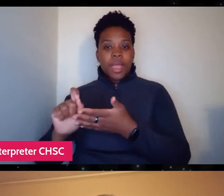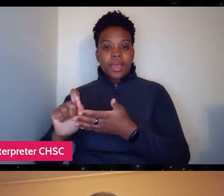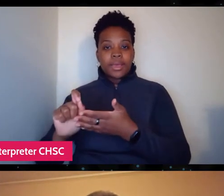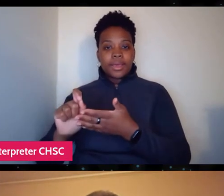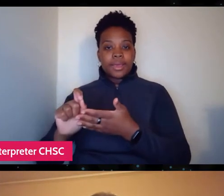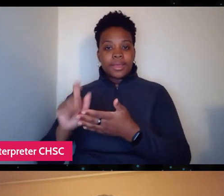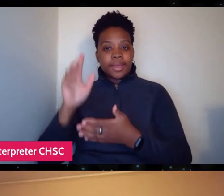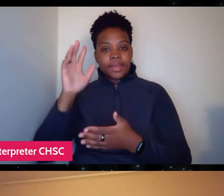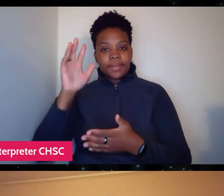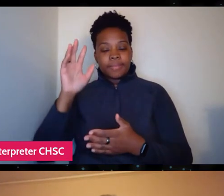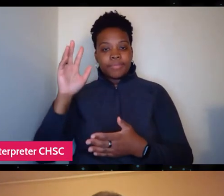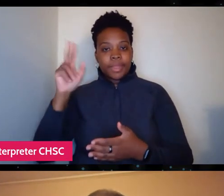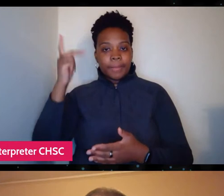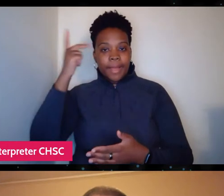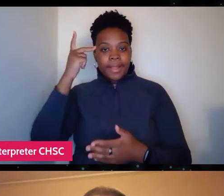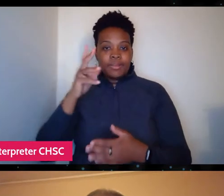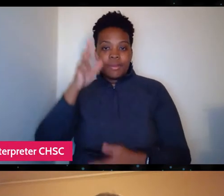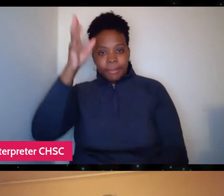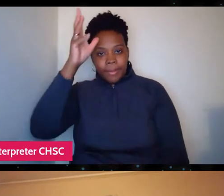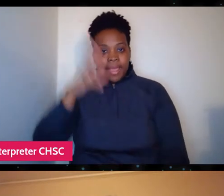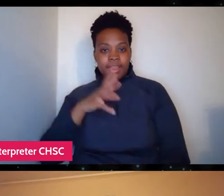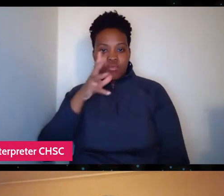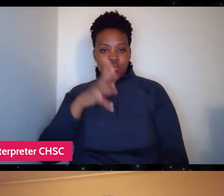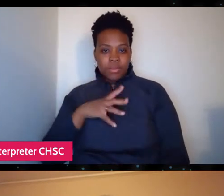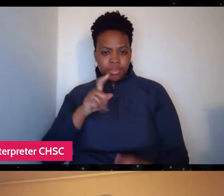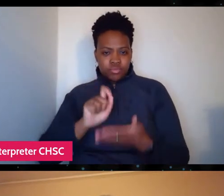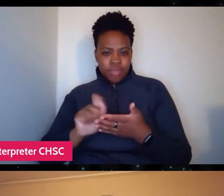That's a big one. I'm quite happy to lead on that one.